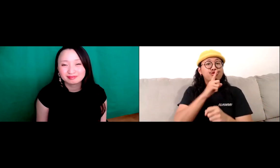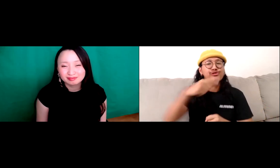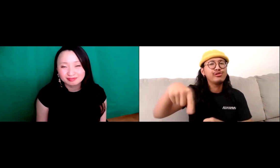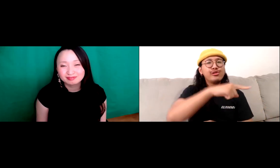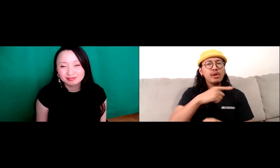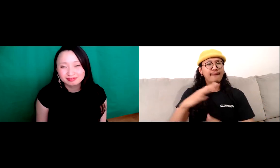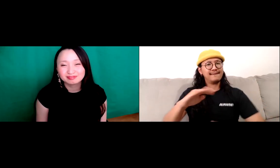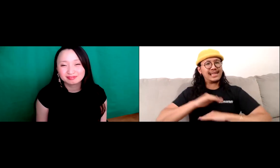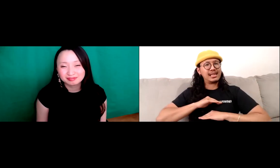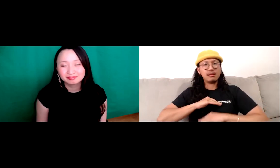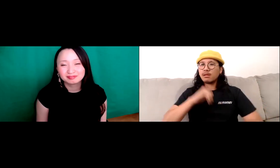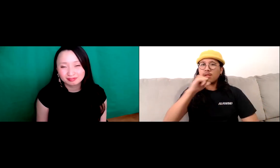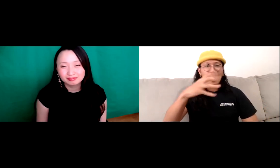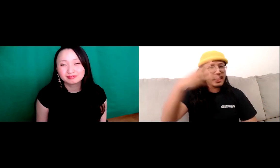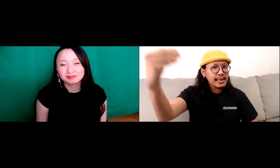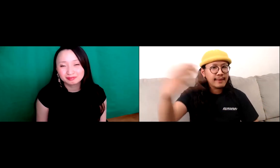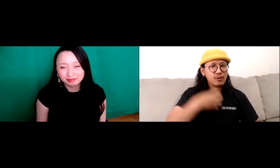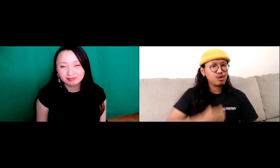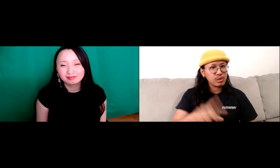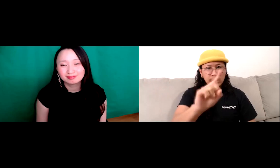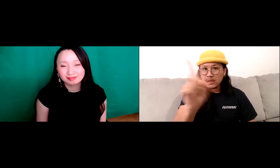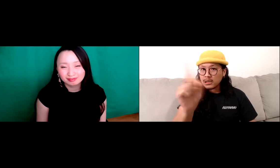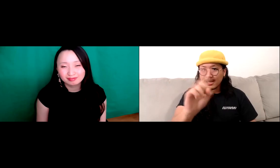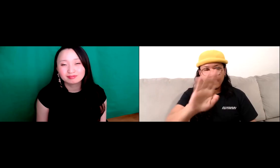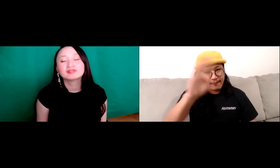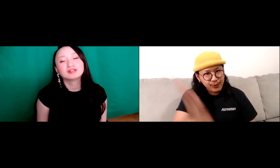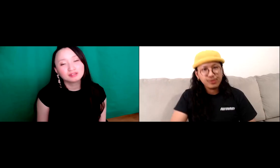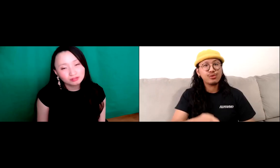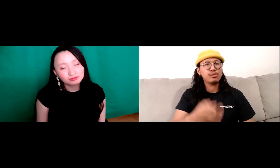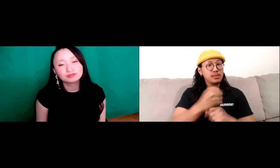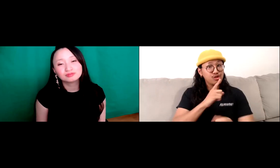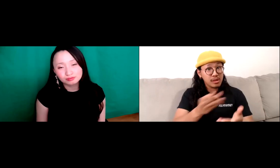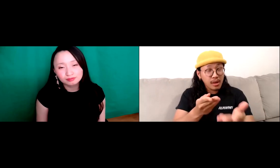food is very important. It's important that you don't leave the table